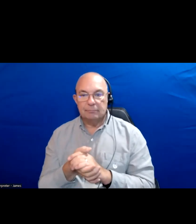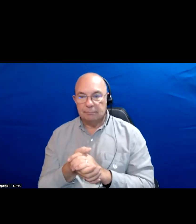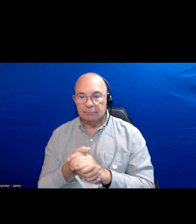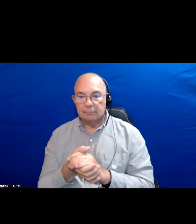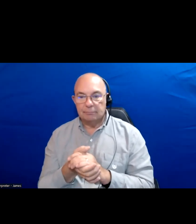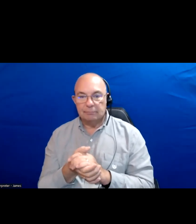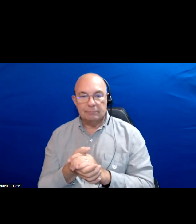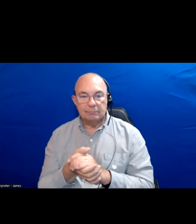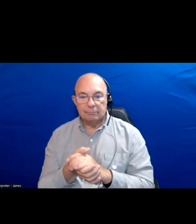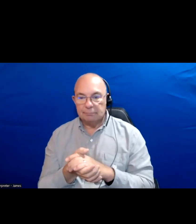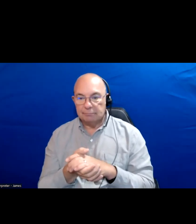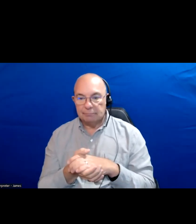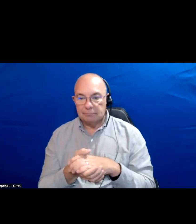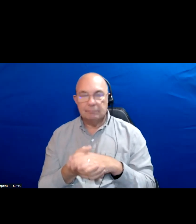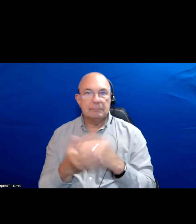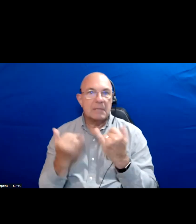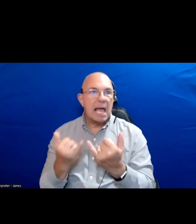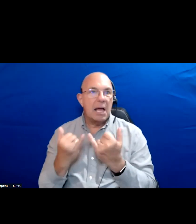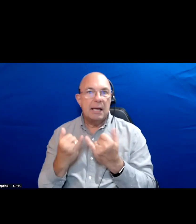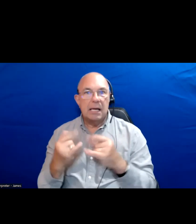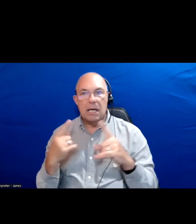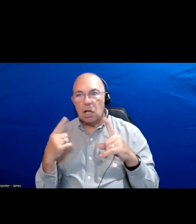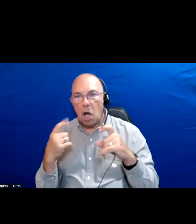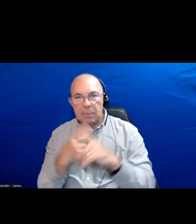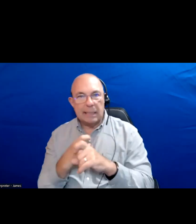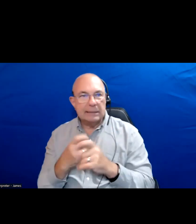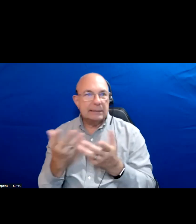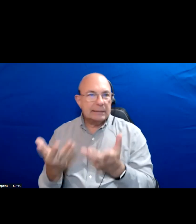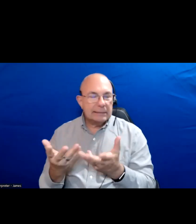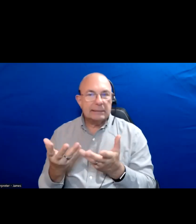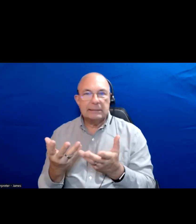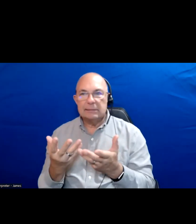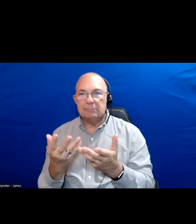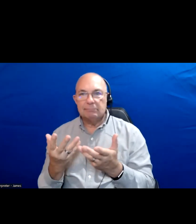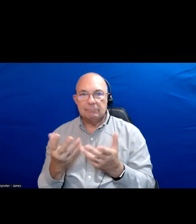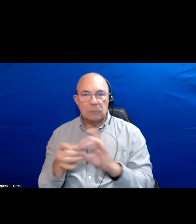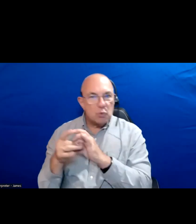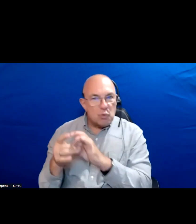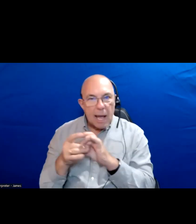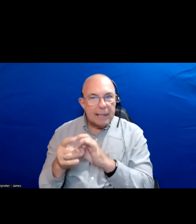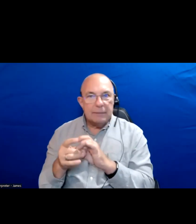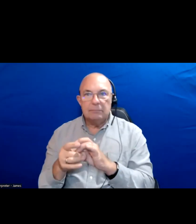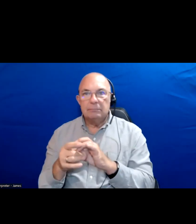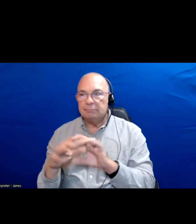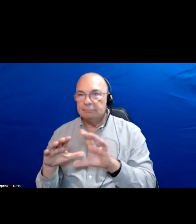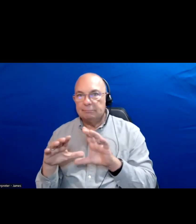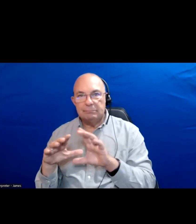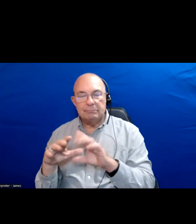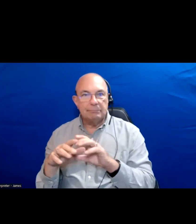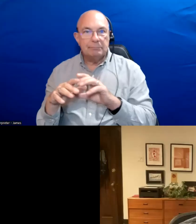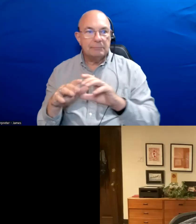Maybe in the context of a complex relationship that individual nations and indigenous communities